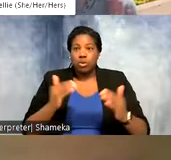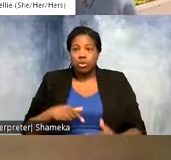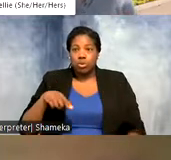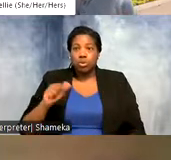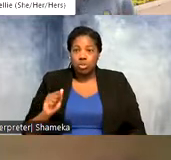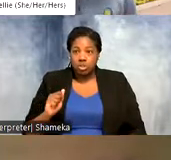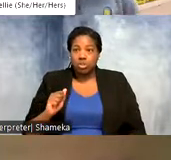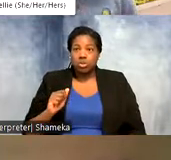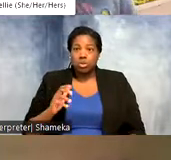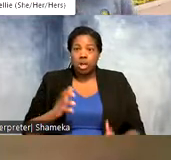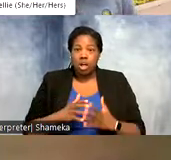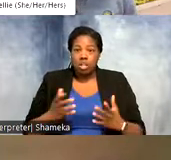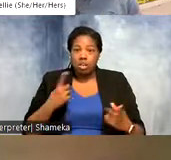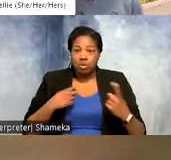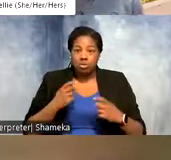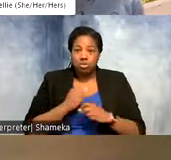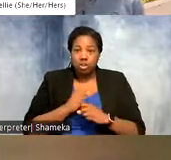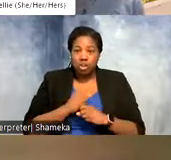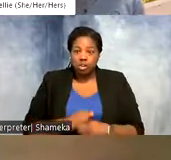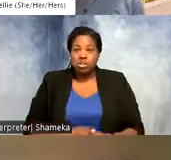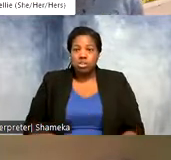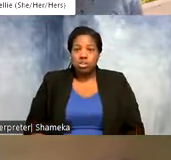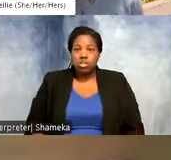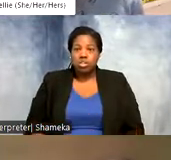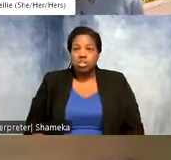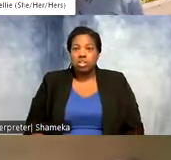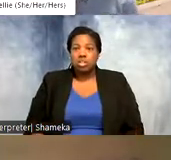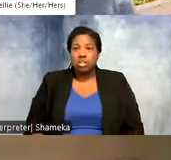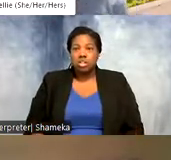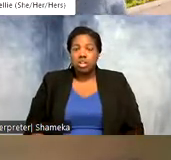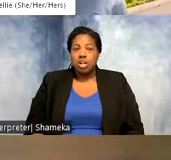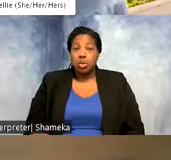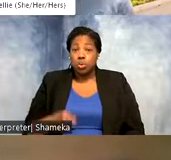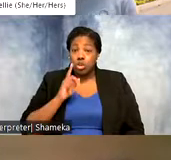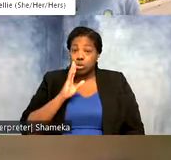are getting so many questions, and keep them coming, is again, we mentioned that we are kicking off